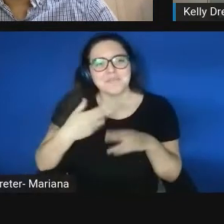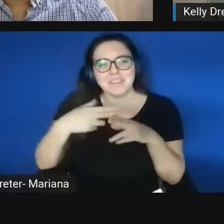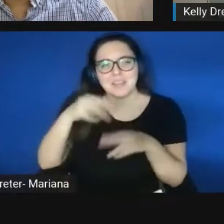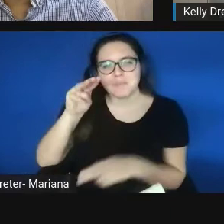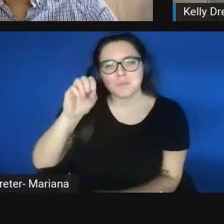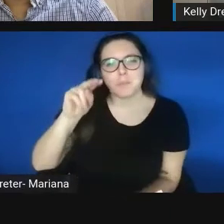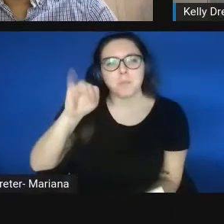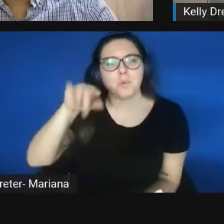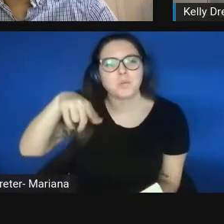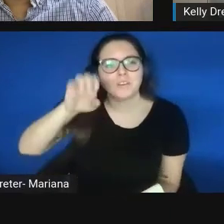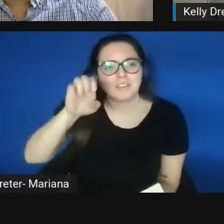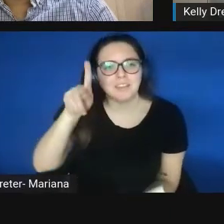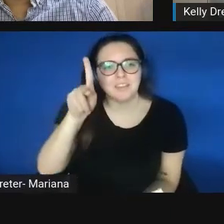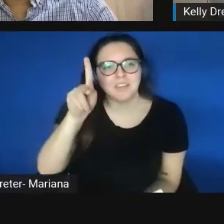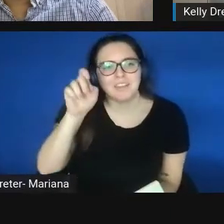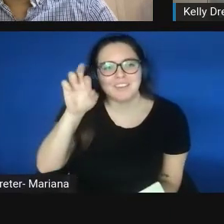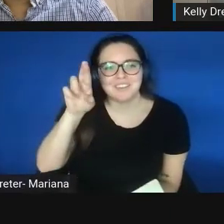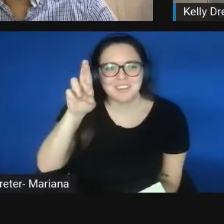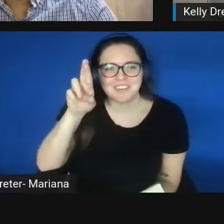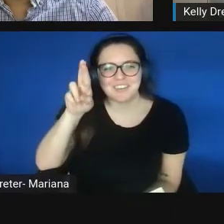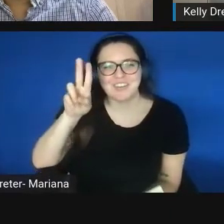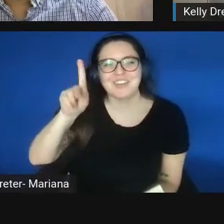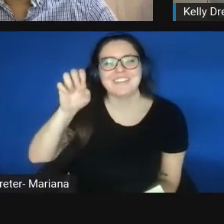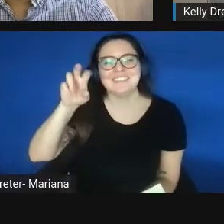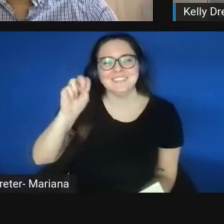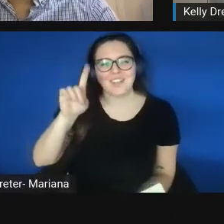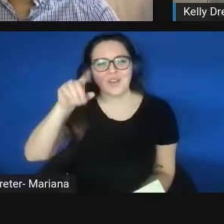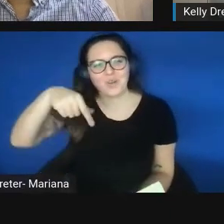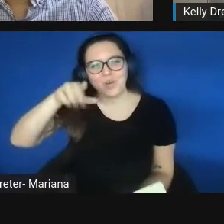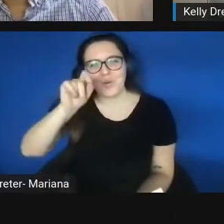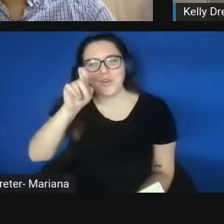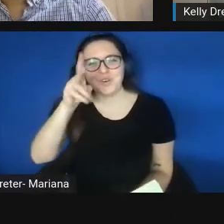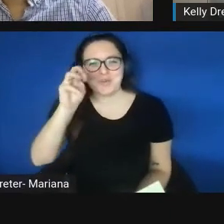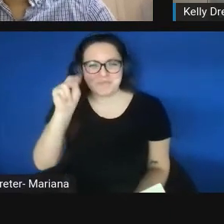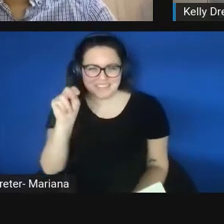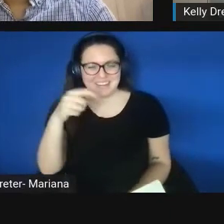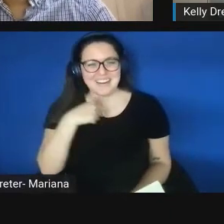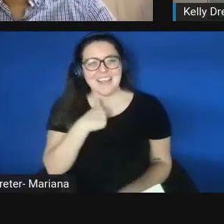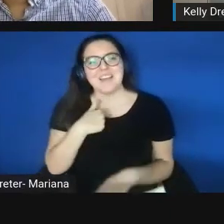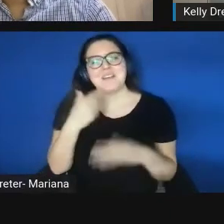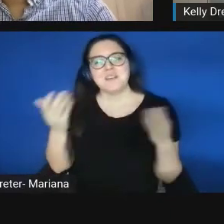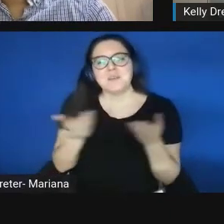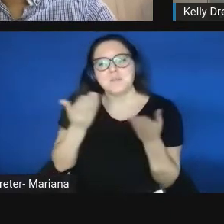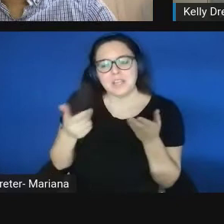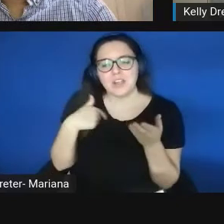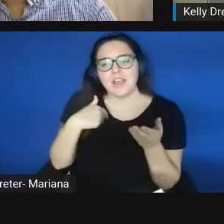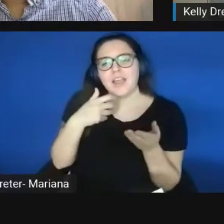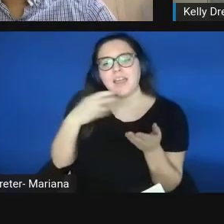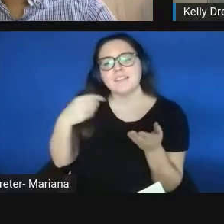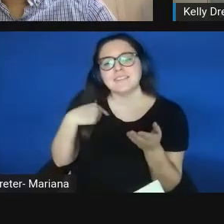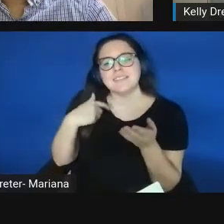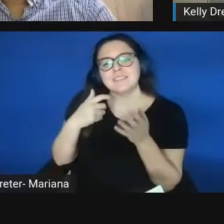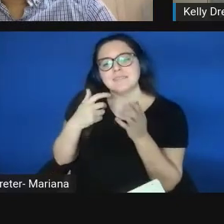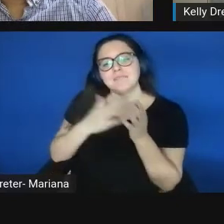and I serve as Executive Director for Kentucky Commercialization Ventures. It's an initiative that is led by